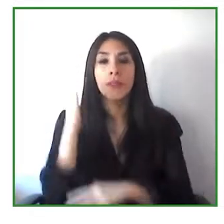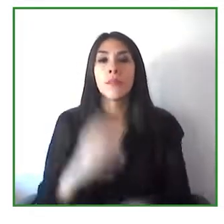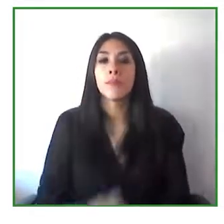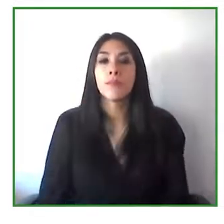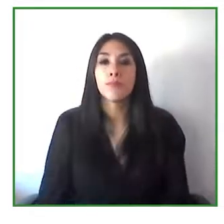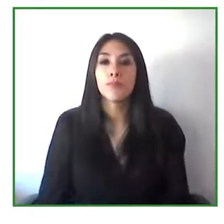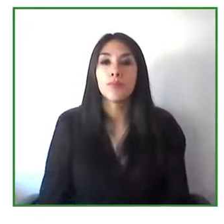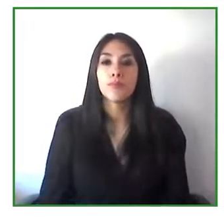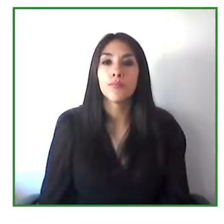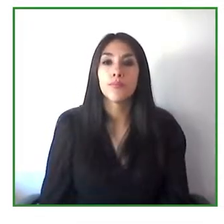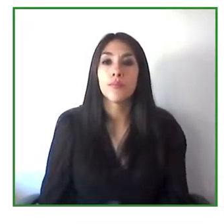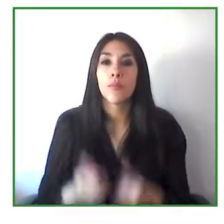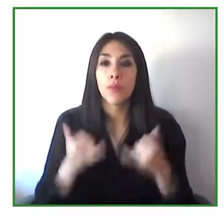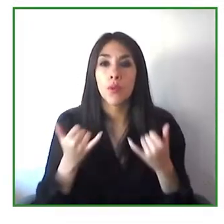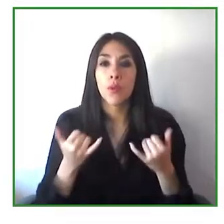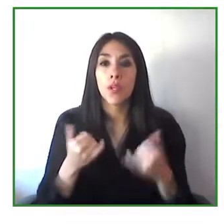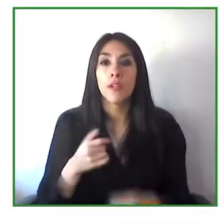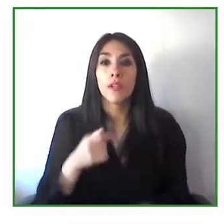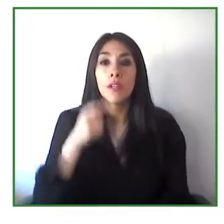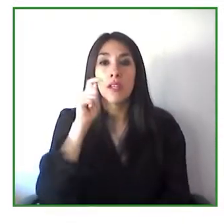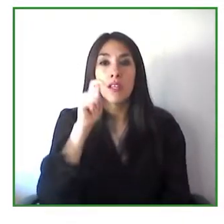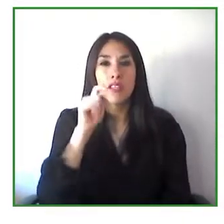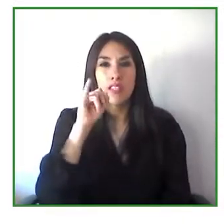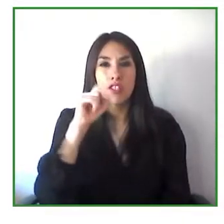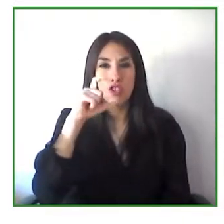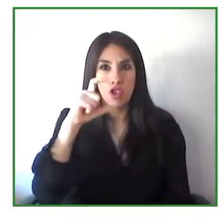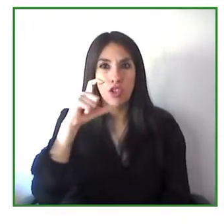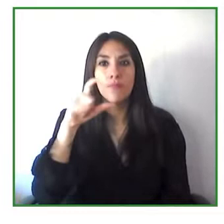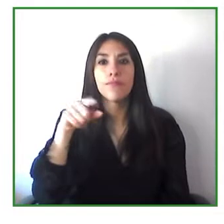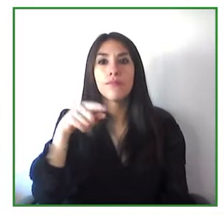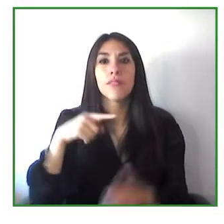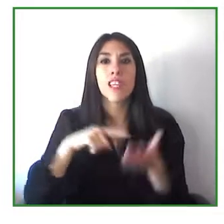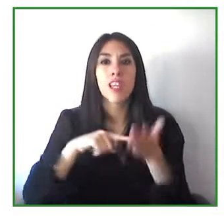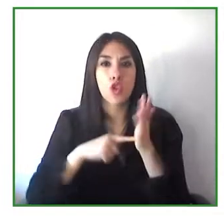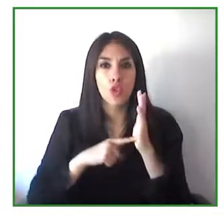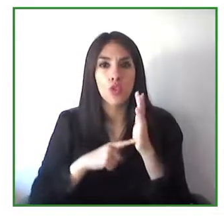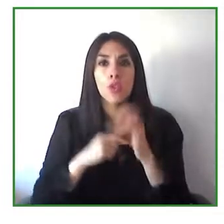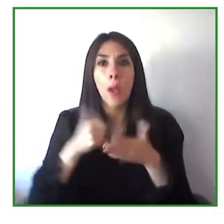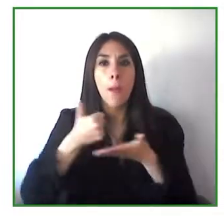Our first speaker is a lot of experience in these subjects.